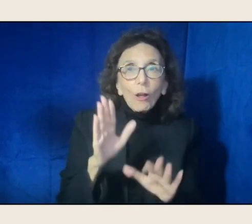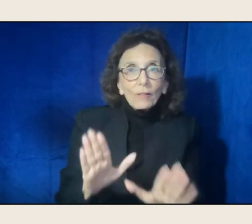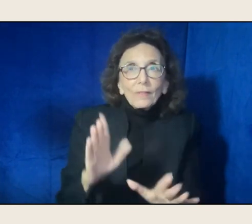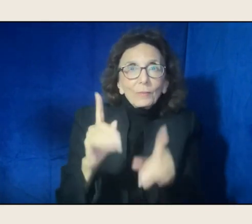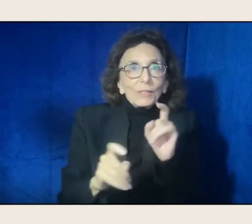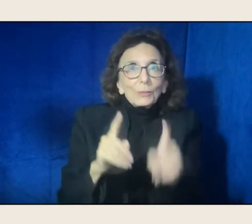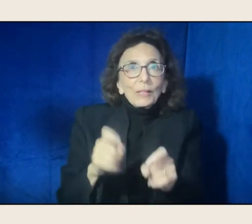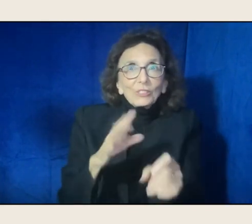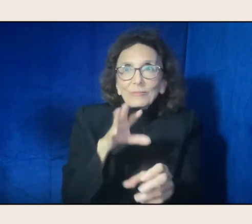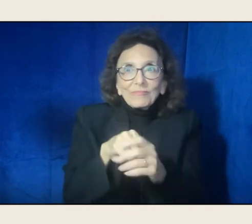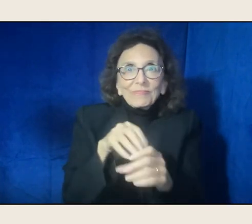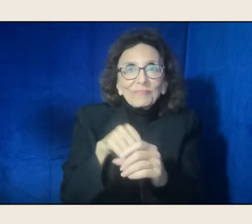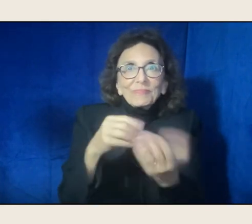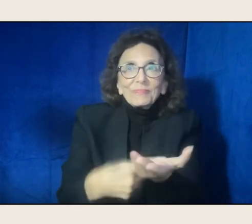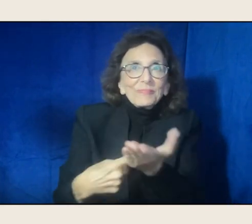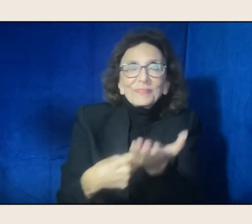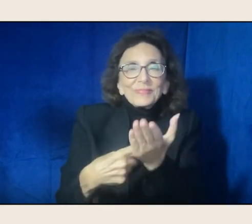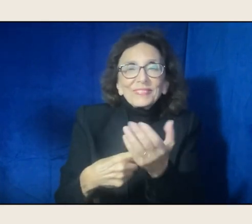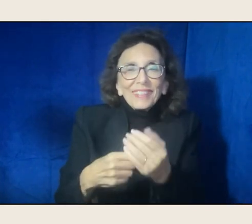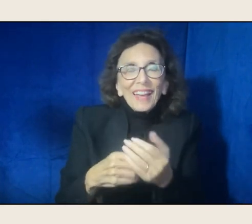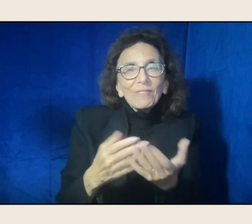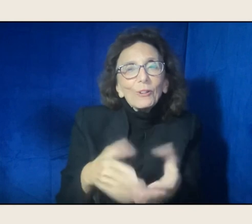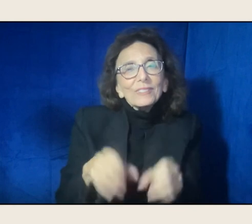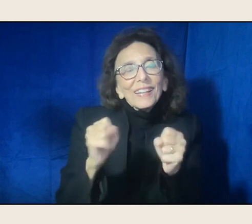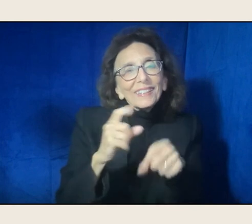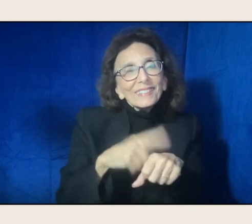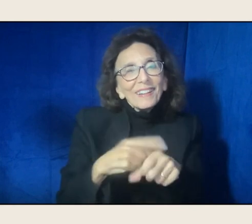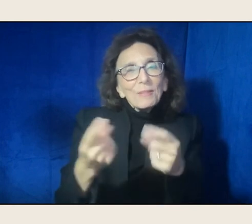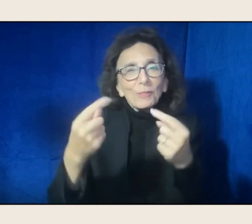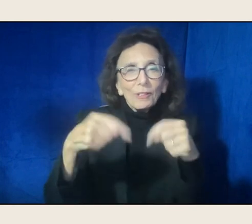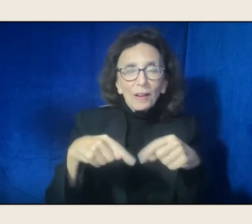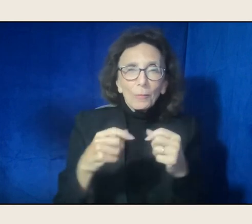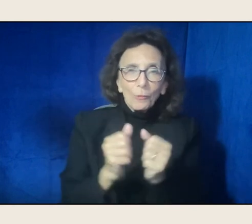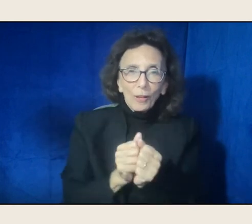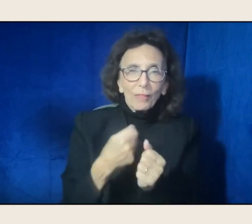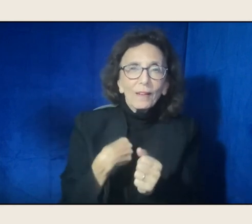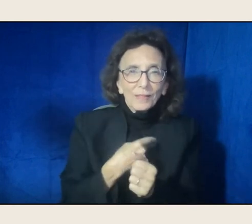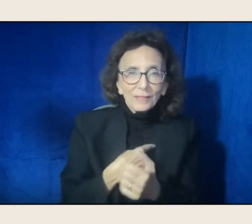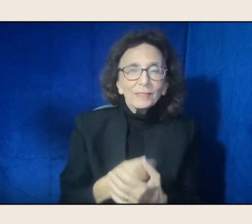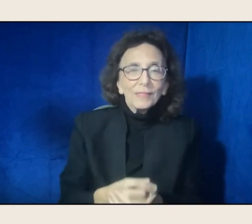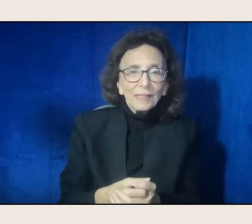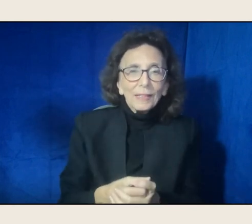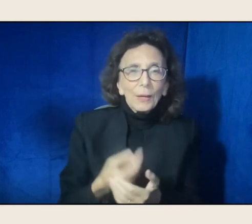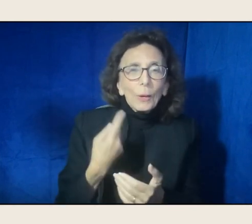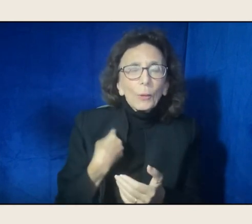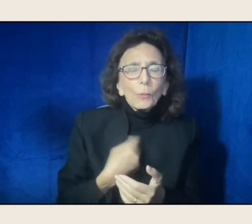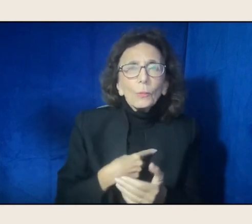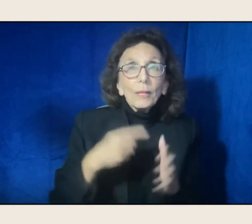and for taking your time to come and be with us. We hope that you'll join us at our next event,